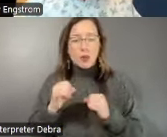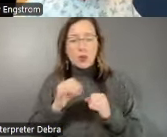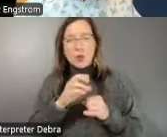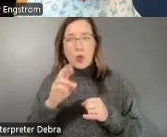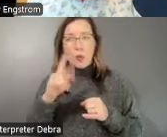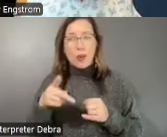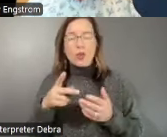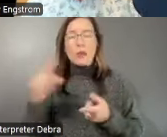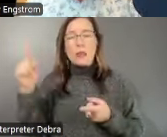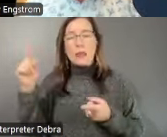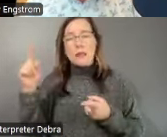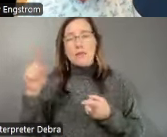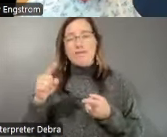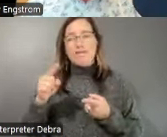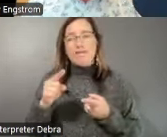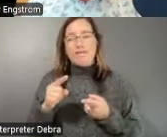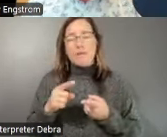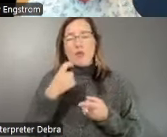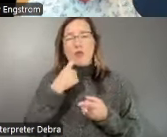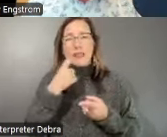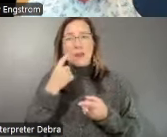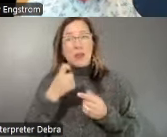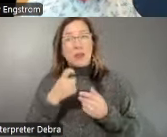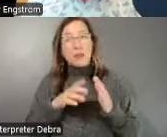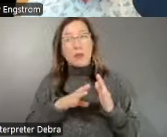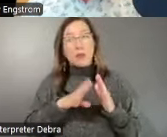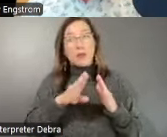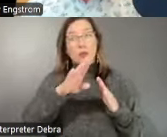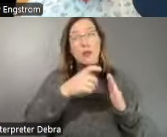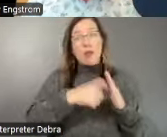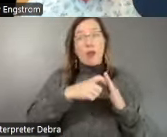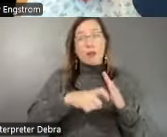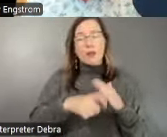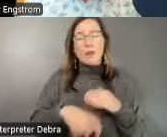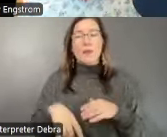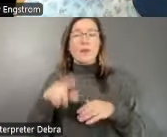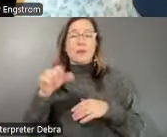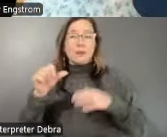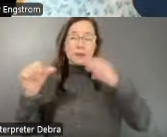decrease in recent years amidst rising costs. And lastly, LAAs are developing strategies to